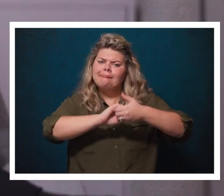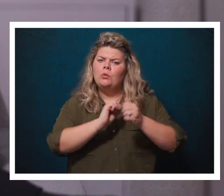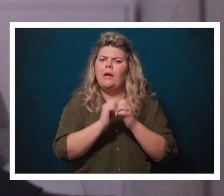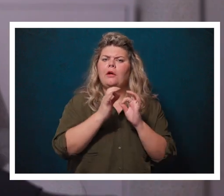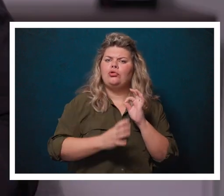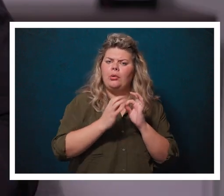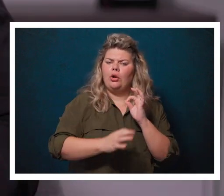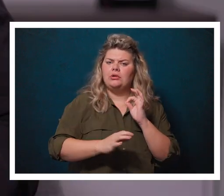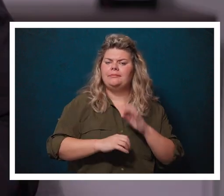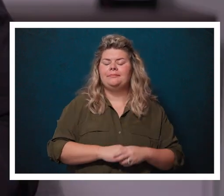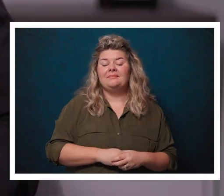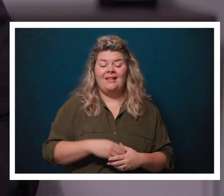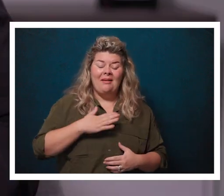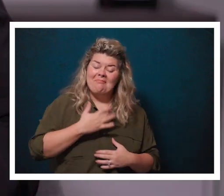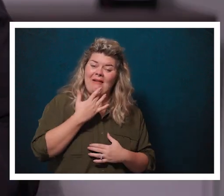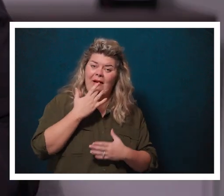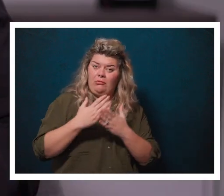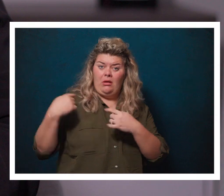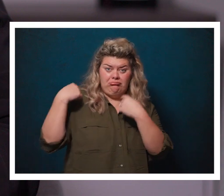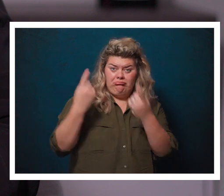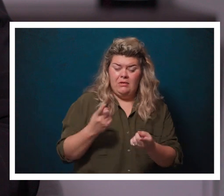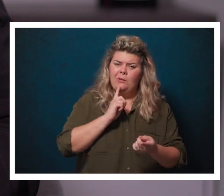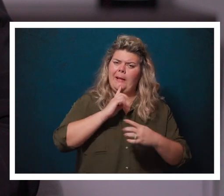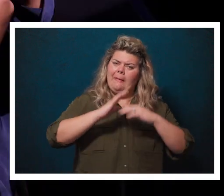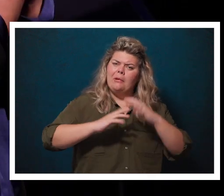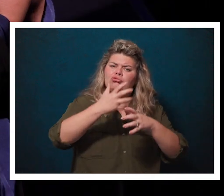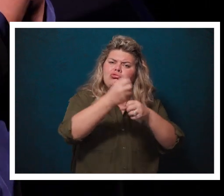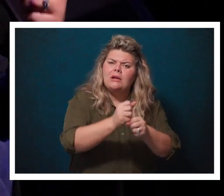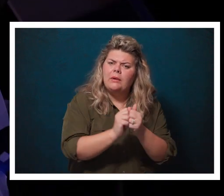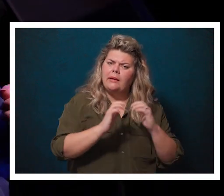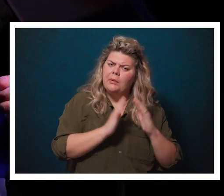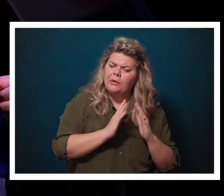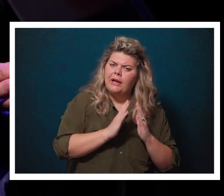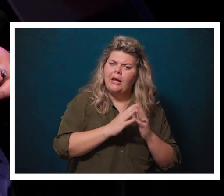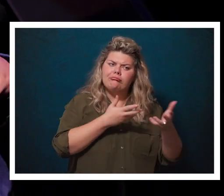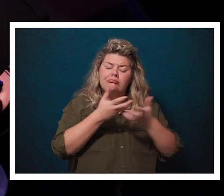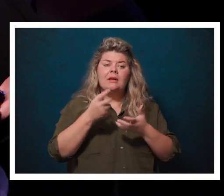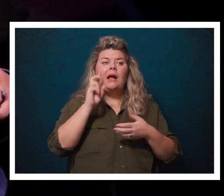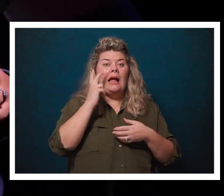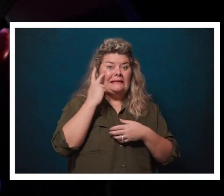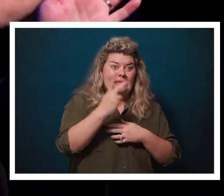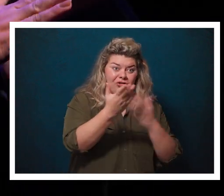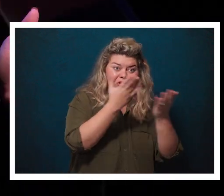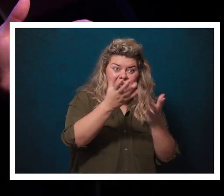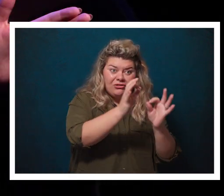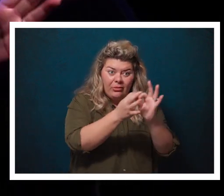has been being able to build trust with the community and seeing services being provided to the deaf employees